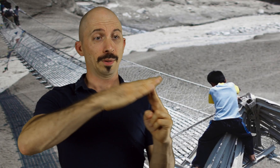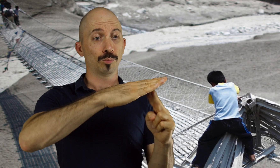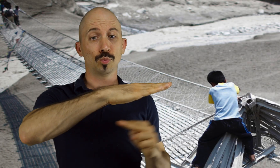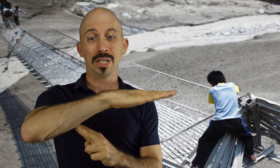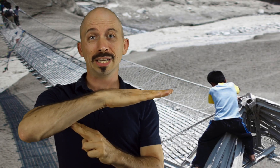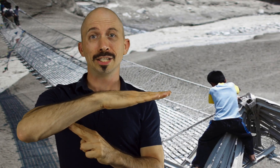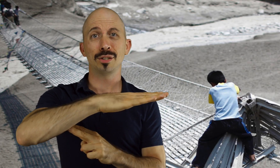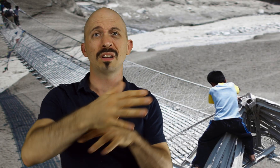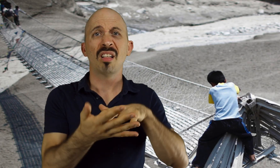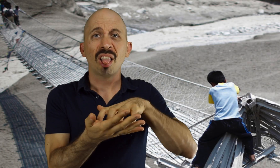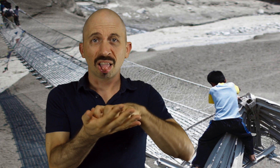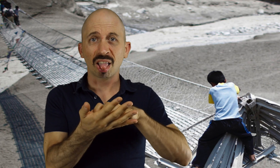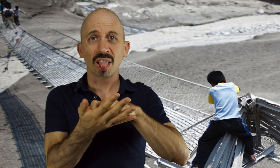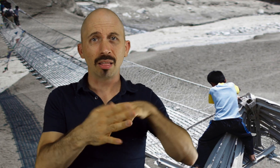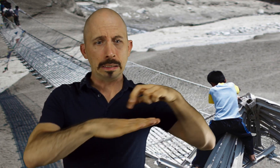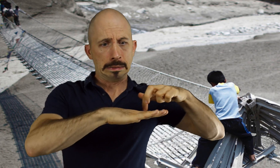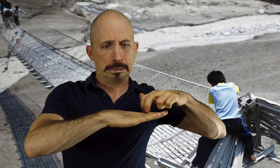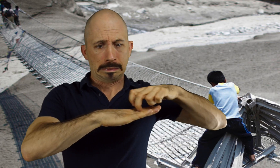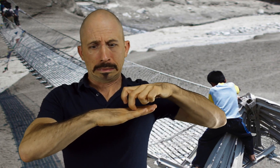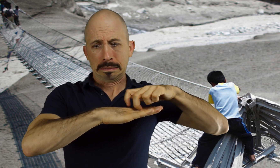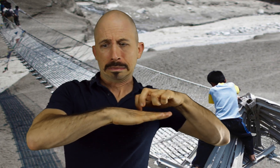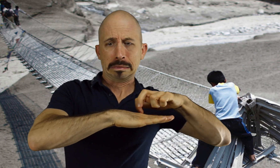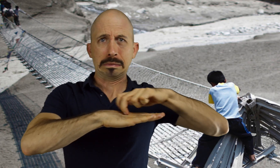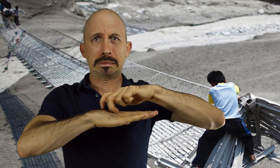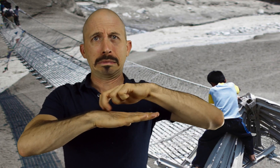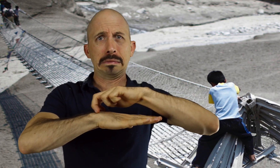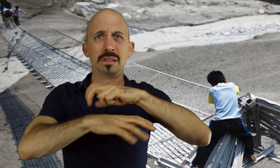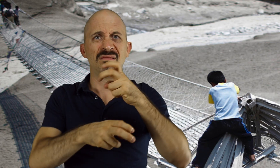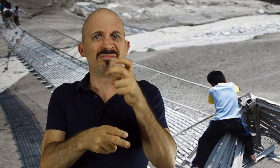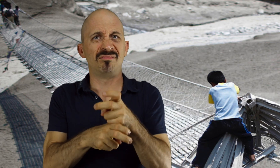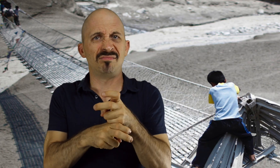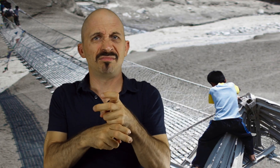A weak bridge is hard to cross.